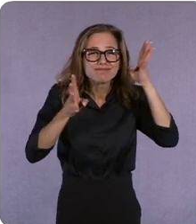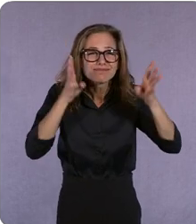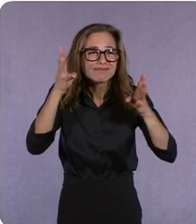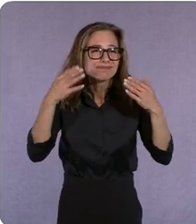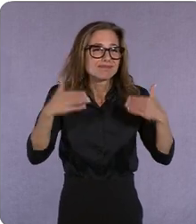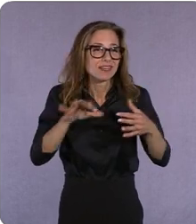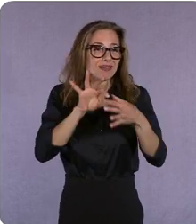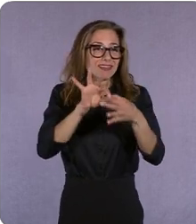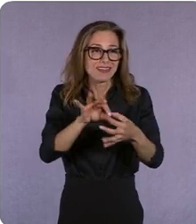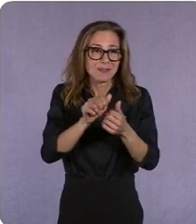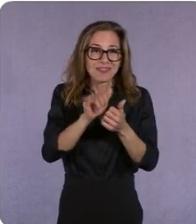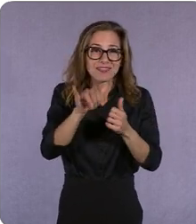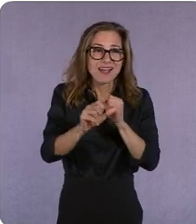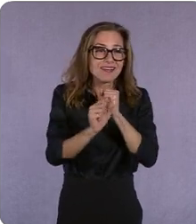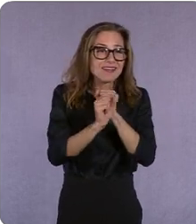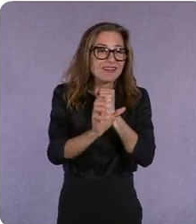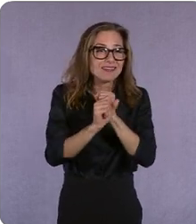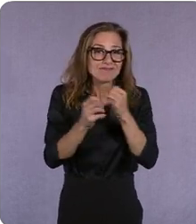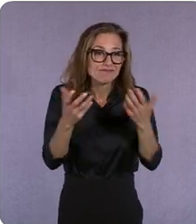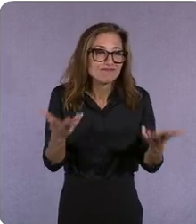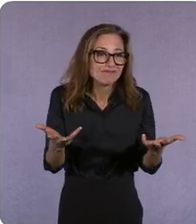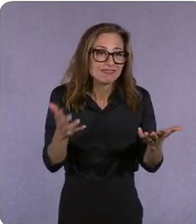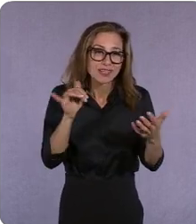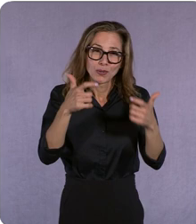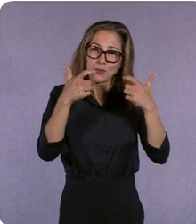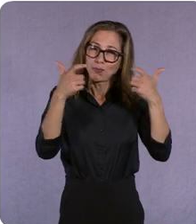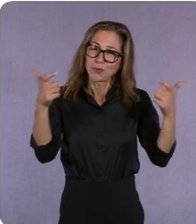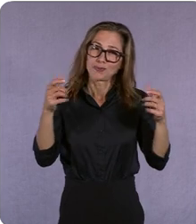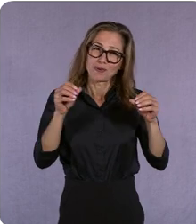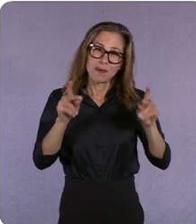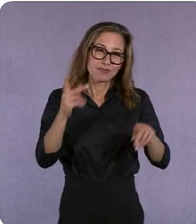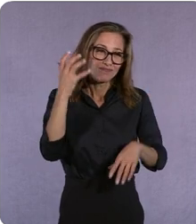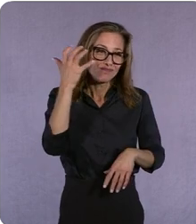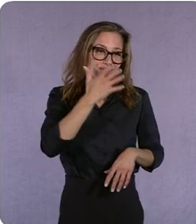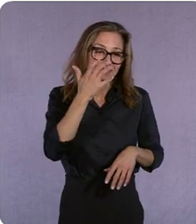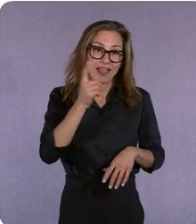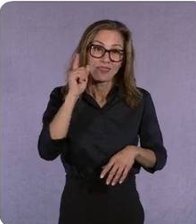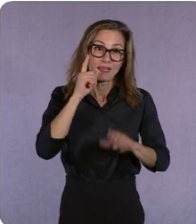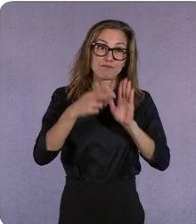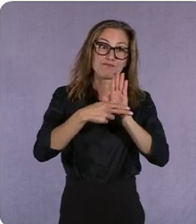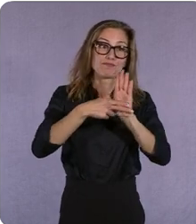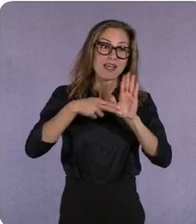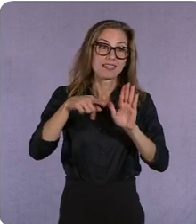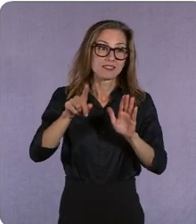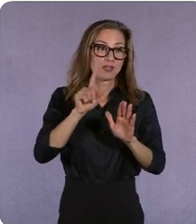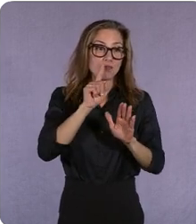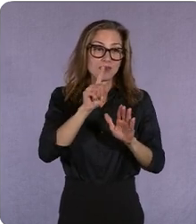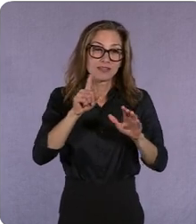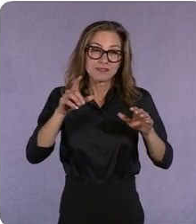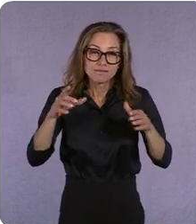a huge opportunity and i also think brands as curatorial voices yes helping consumers find